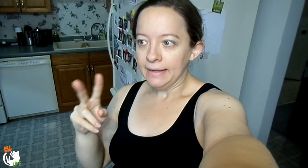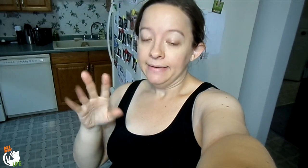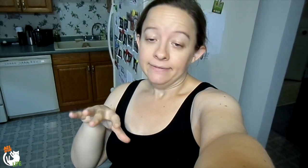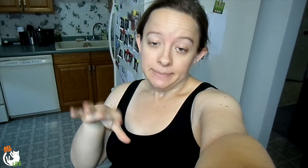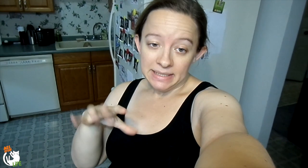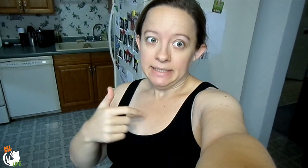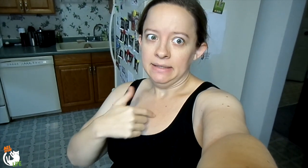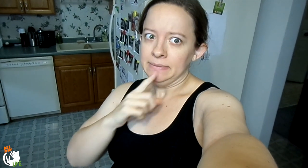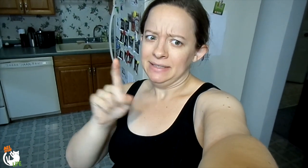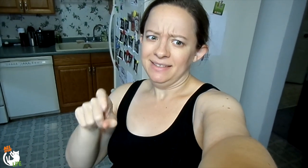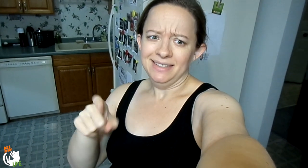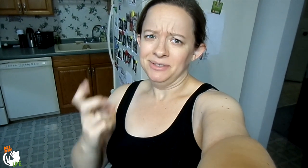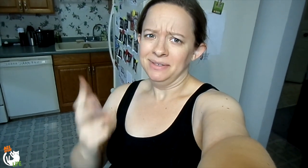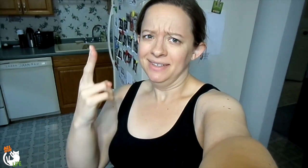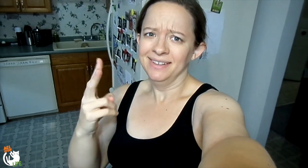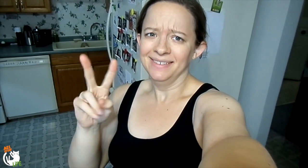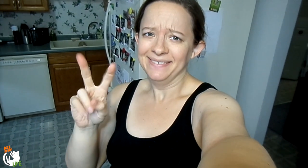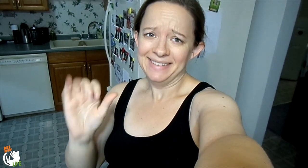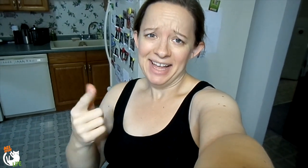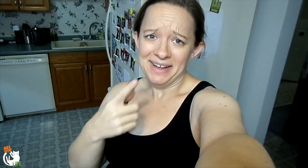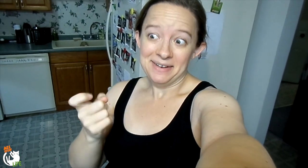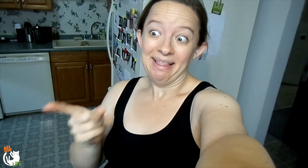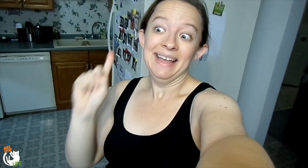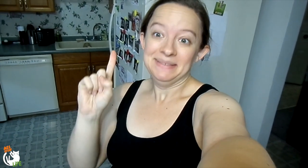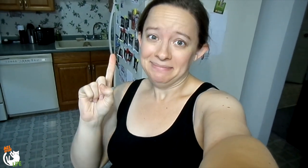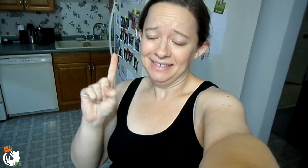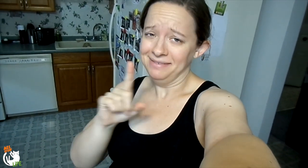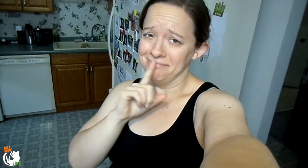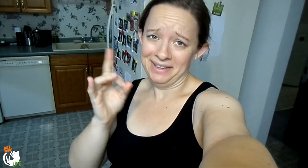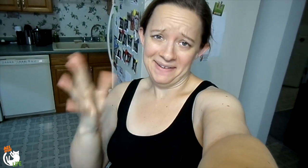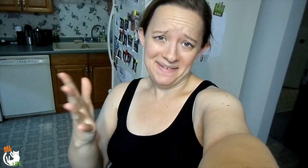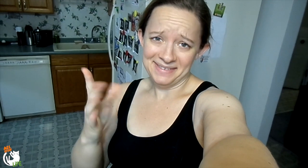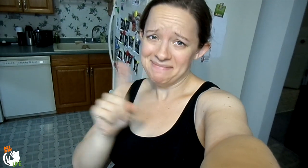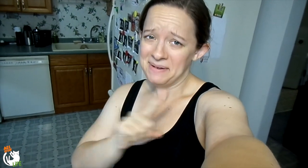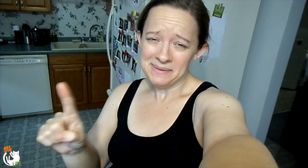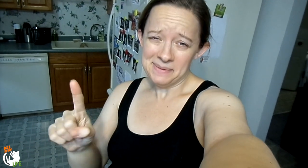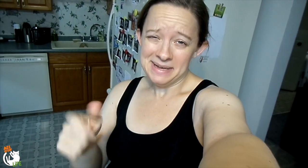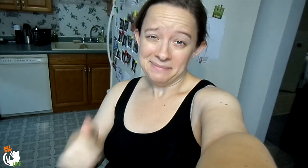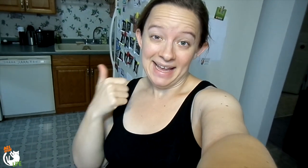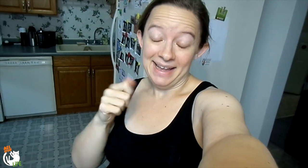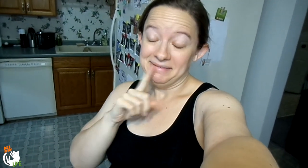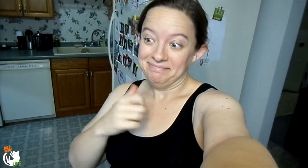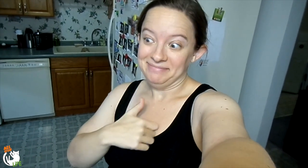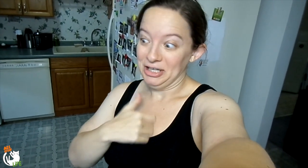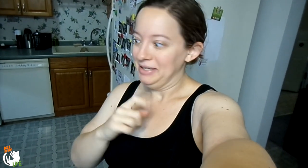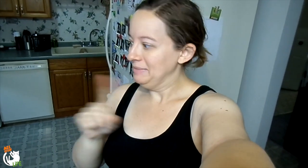Hopefully some editing and filming. I really need to upload the vlog from last week. I know it's awful. It's like a week behind.